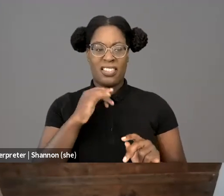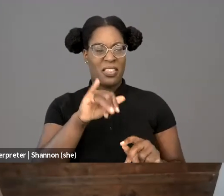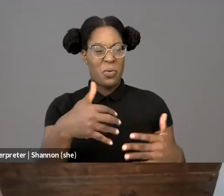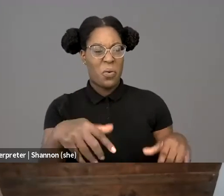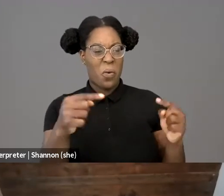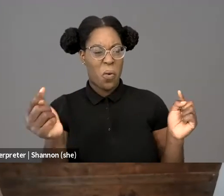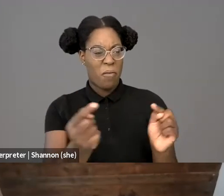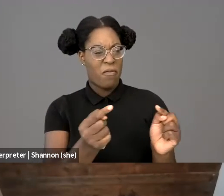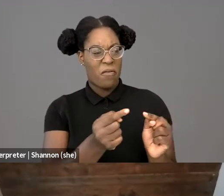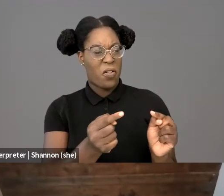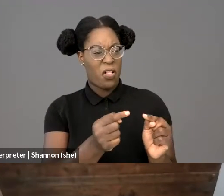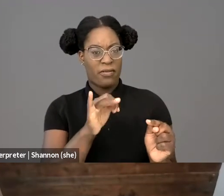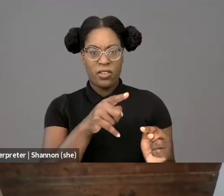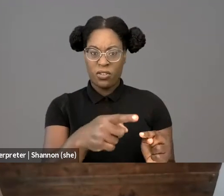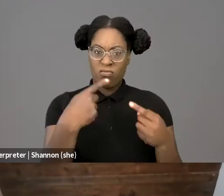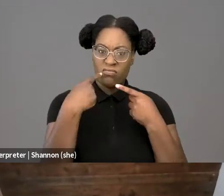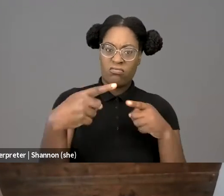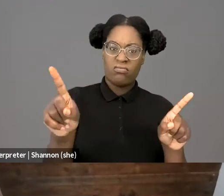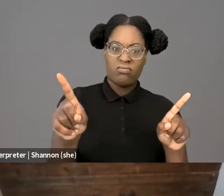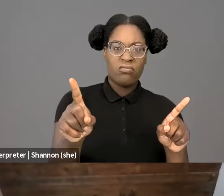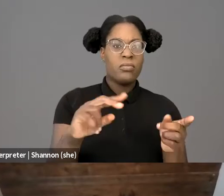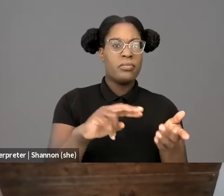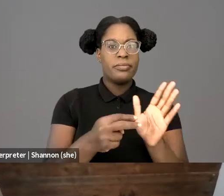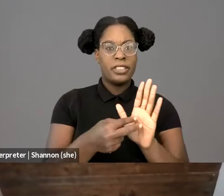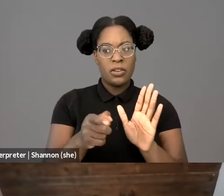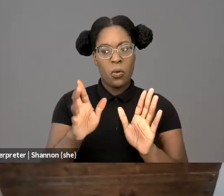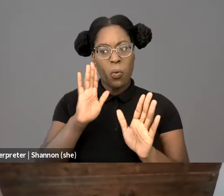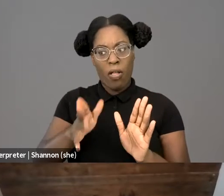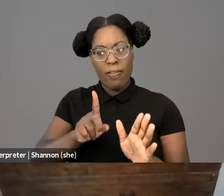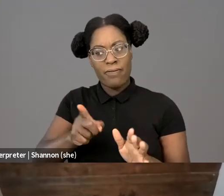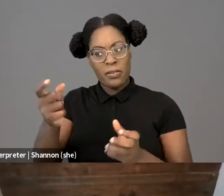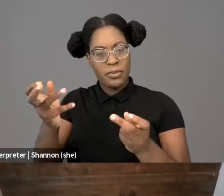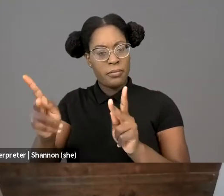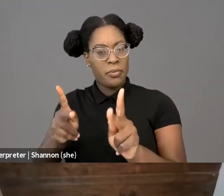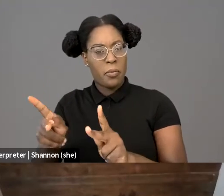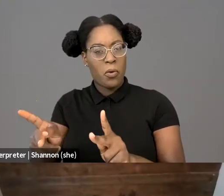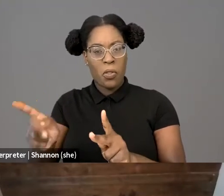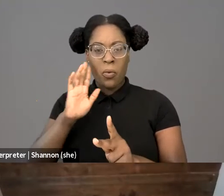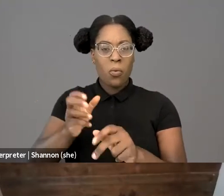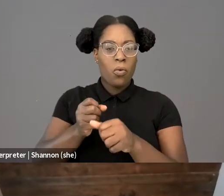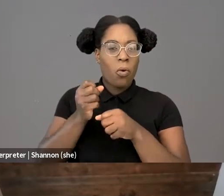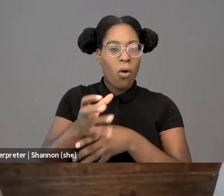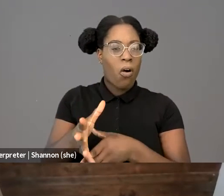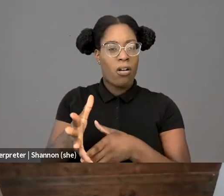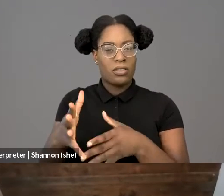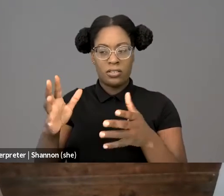tending to incite an immediate retaliation or breach of the peace, that they are deemed outside of the Constitution's protection.